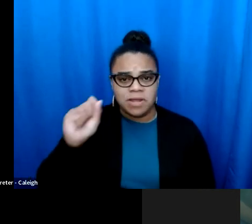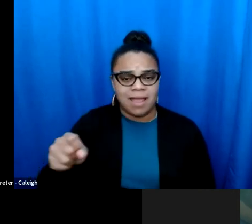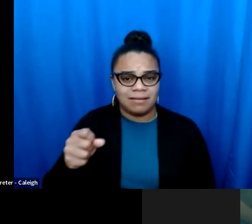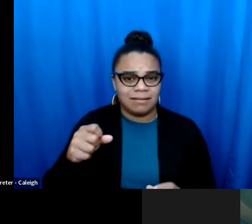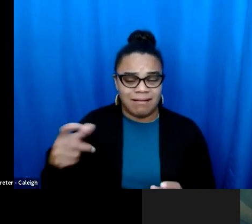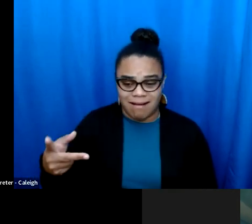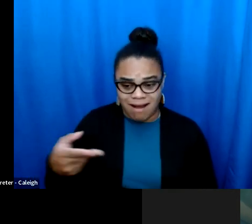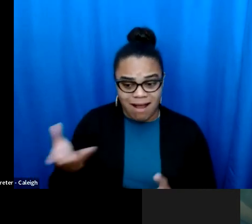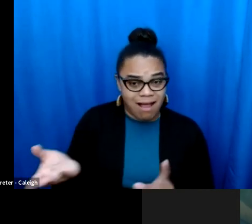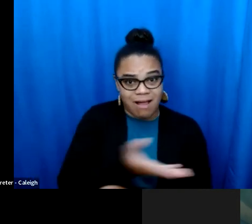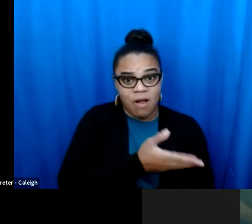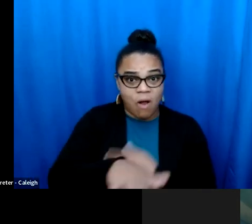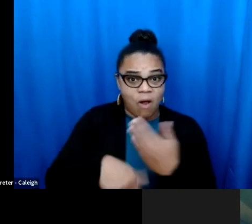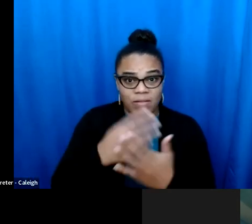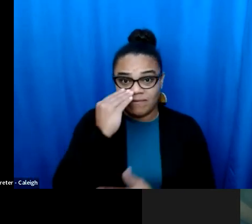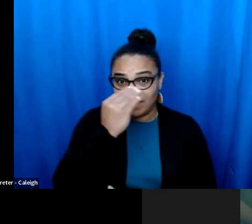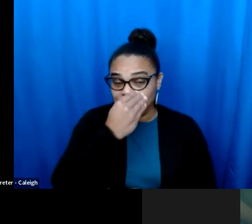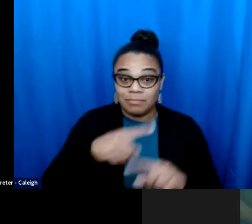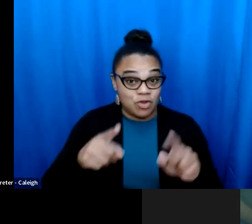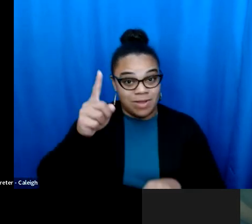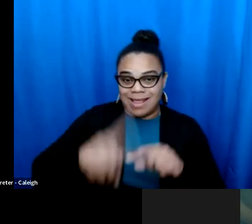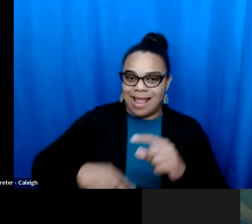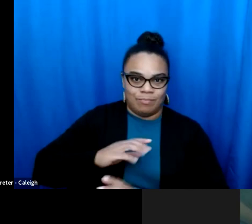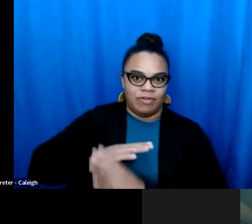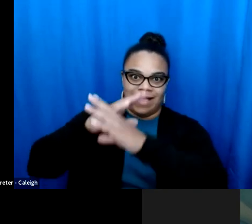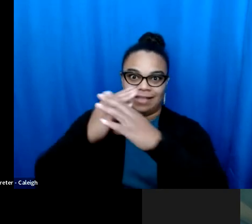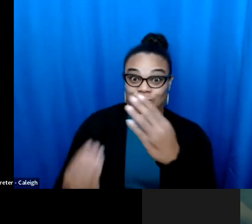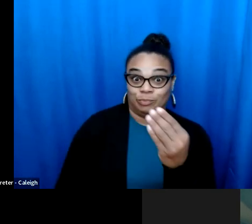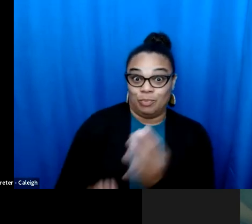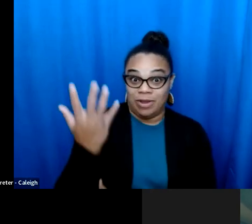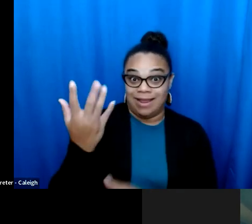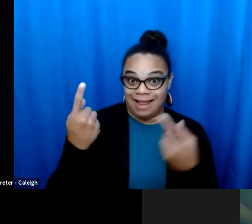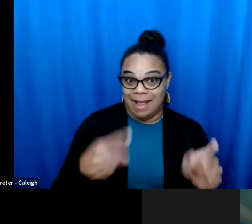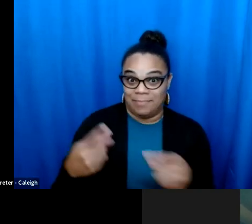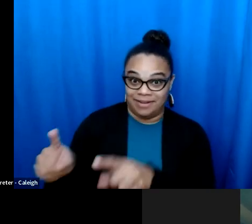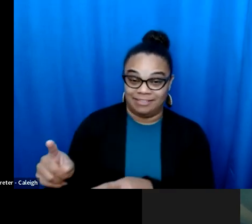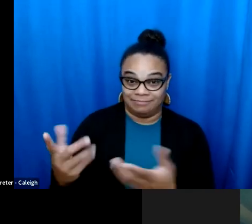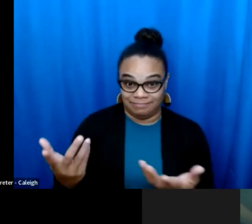I love the poet tableau and I love the line of his where he says you can cut down all the I love this line of his, where he says you can cut down all the flowers, but you cannot screen from coming, and that's What this.